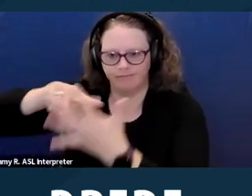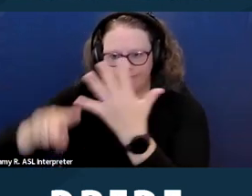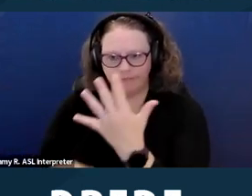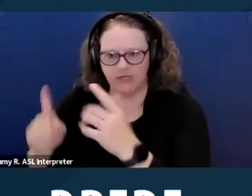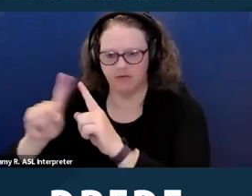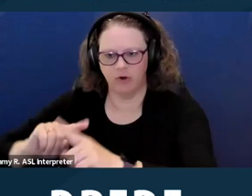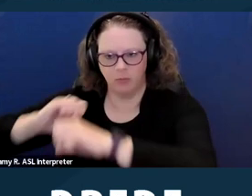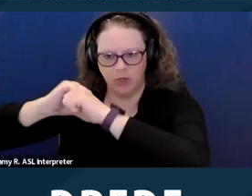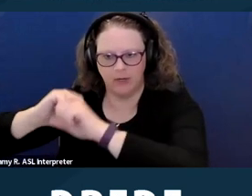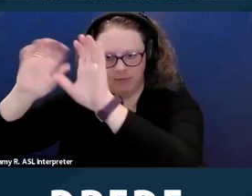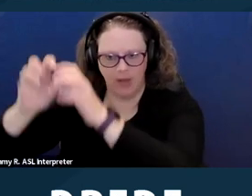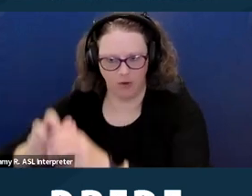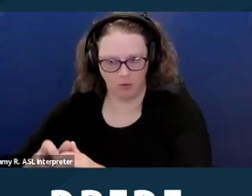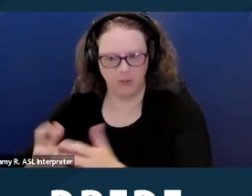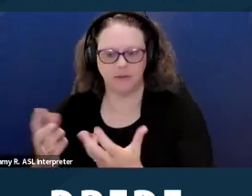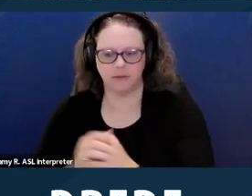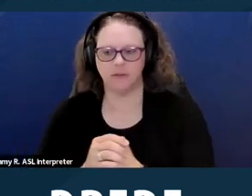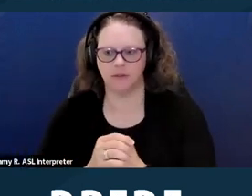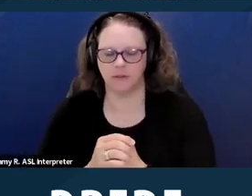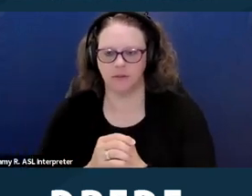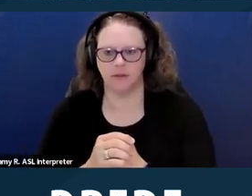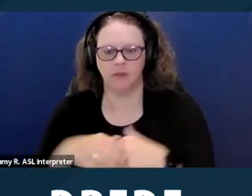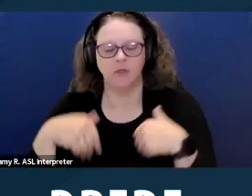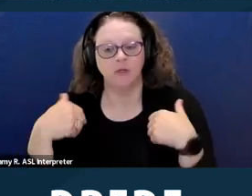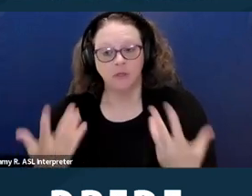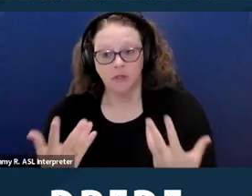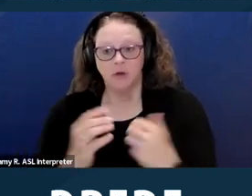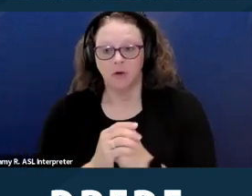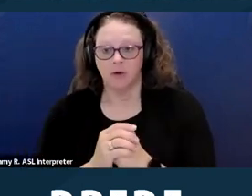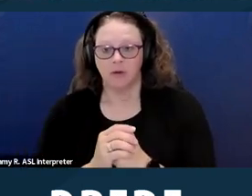And so even if a person doesn't have a criminal history,